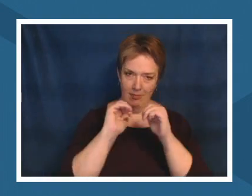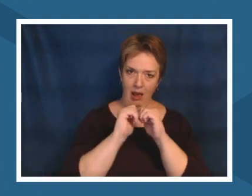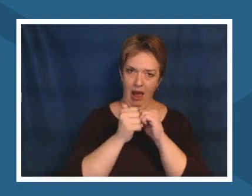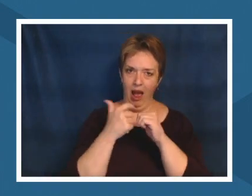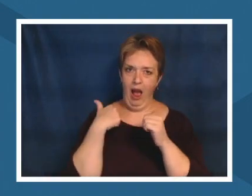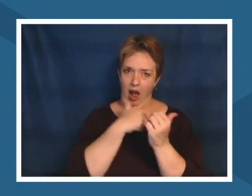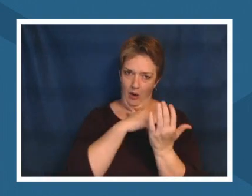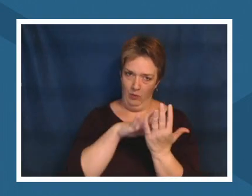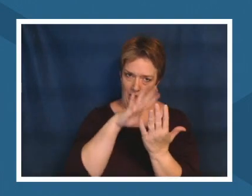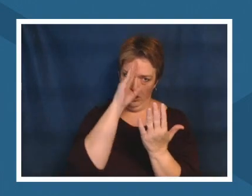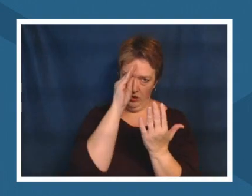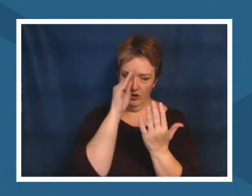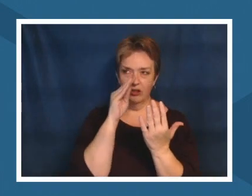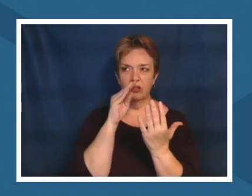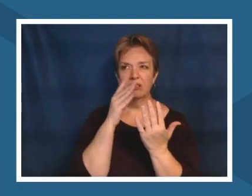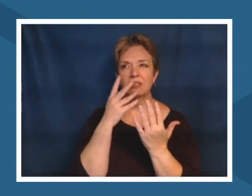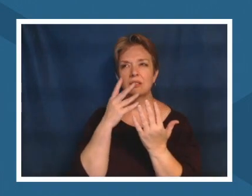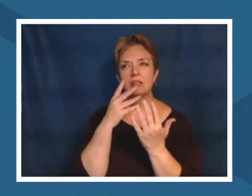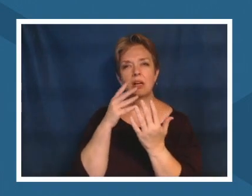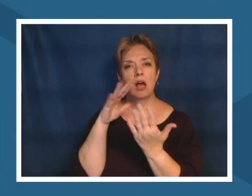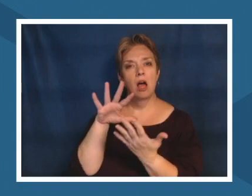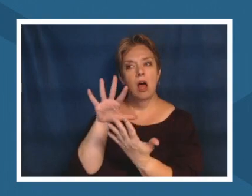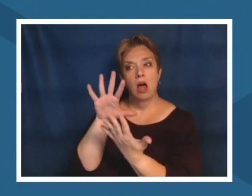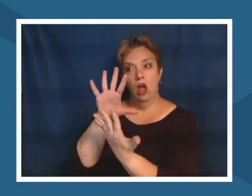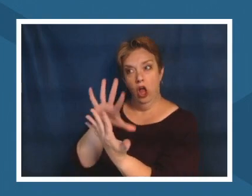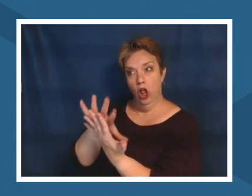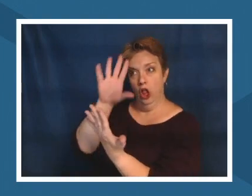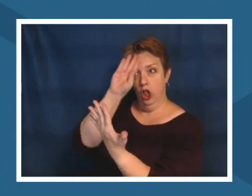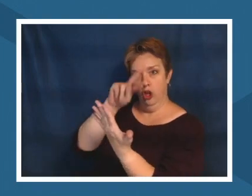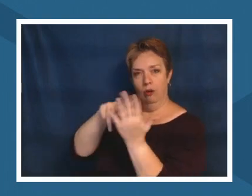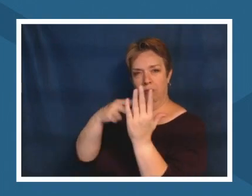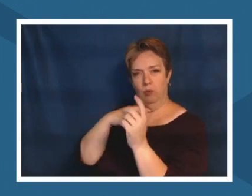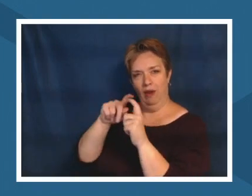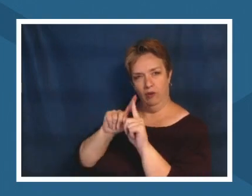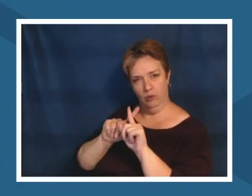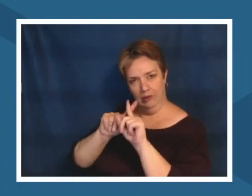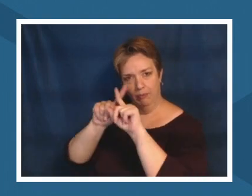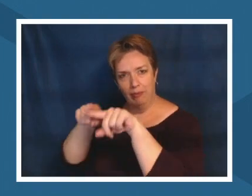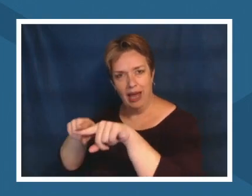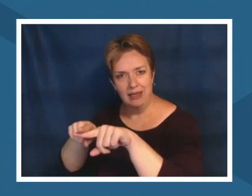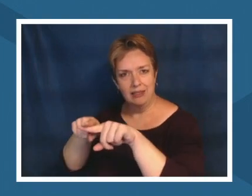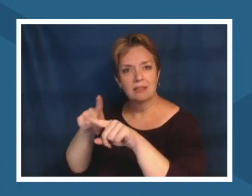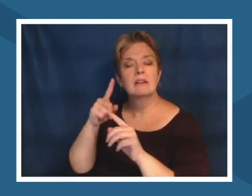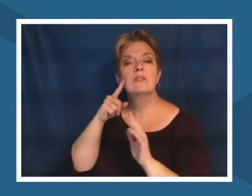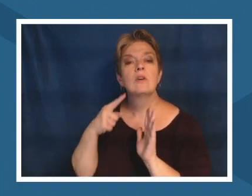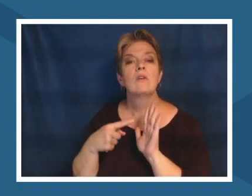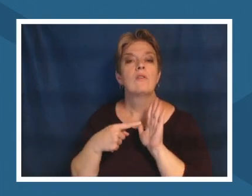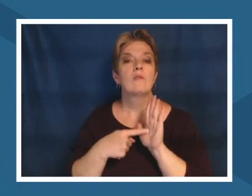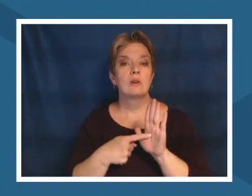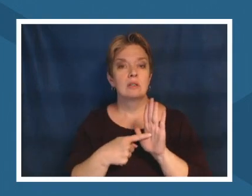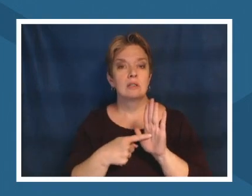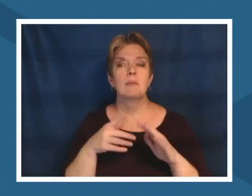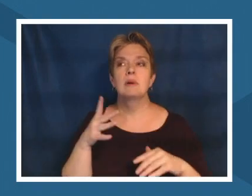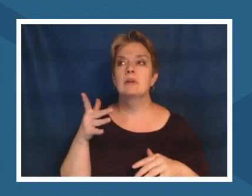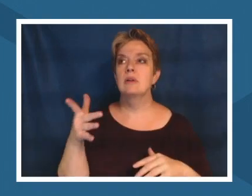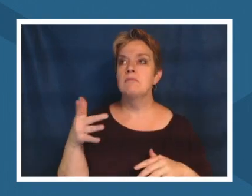so we would have a person or a family or a clan that would be known for carrying